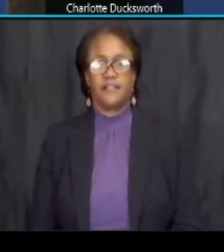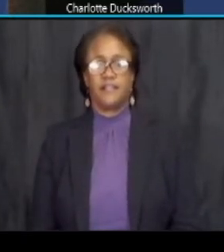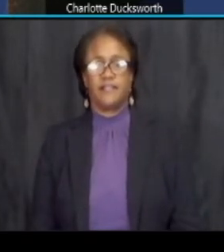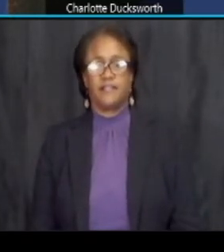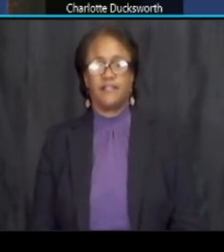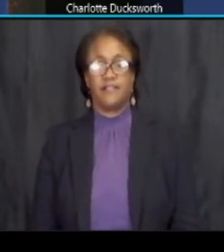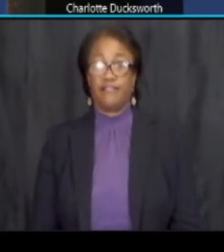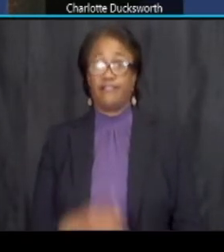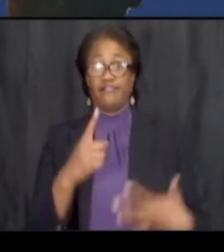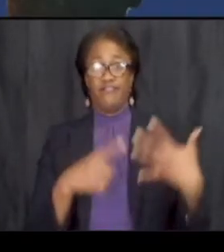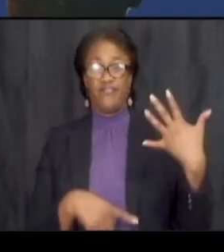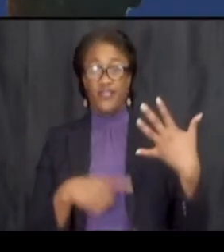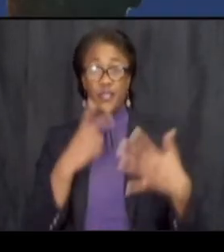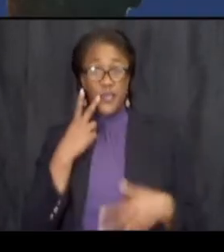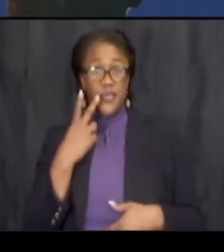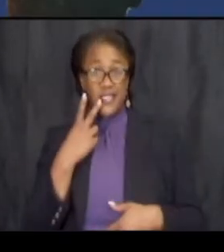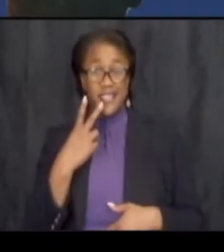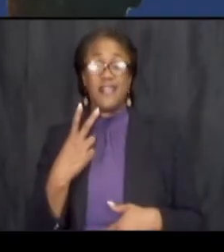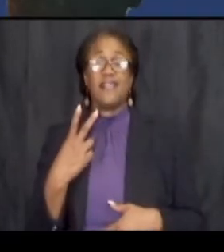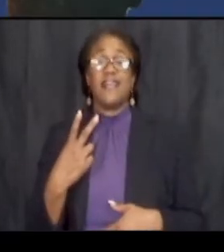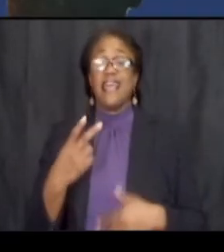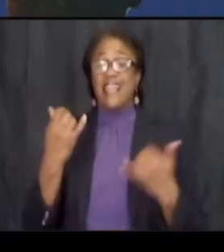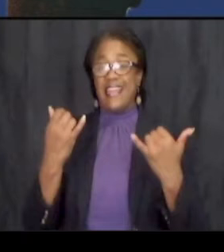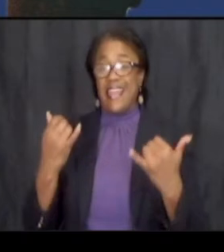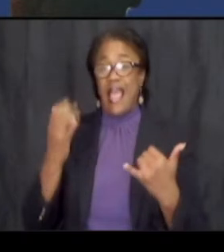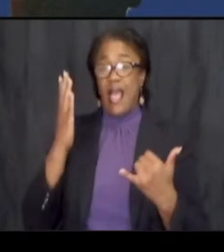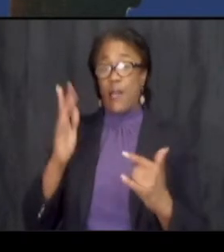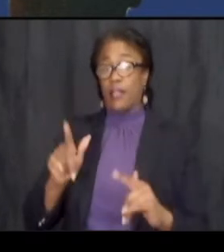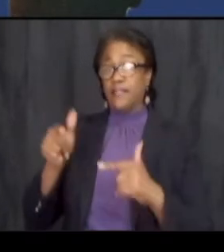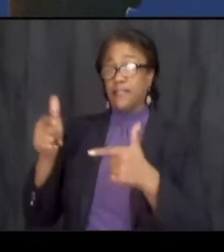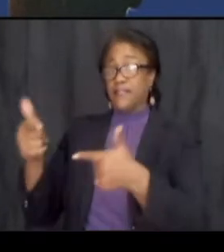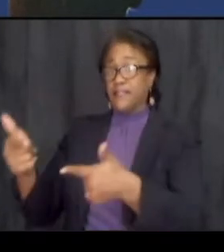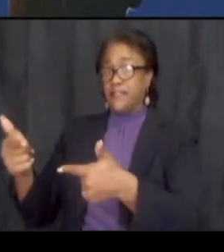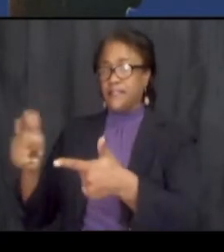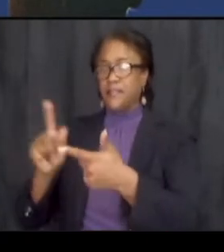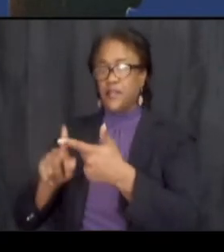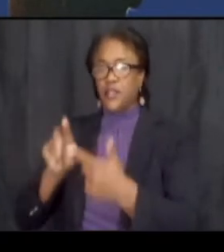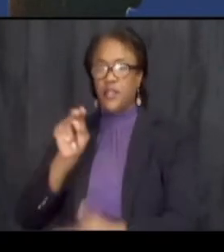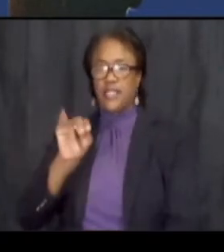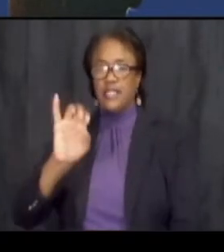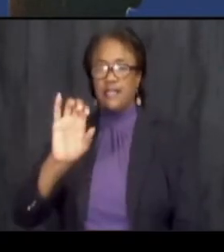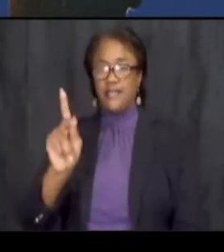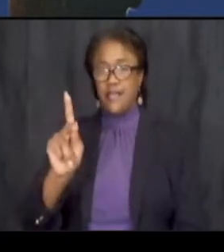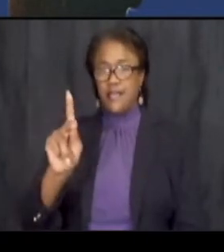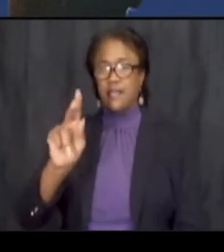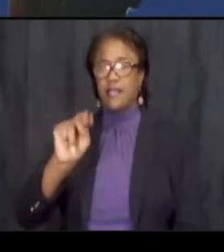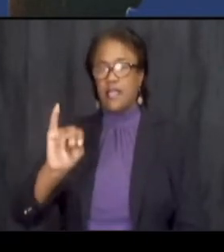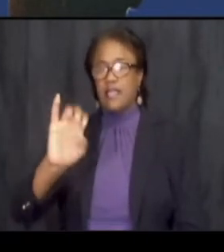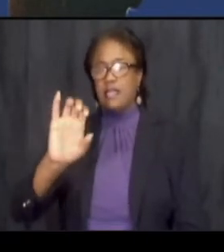okay so i am now going to turn this over to nick nicholson with parsons um